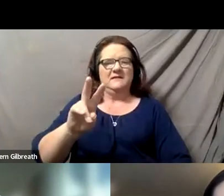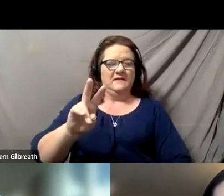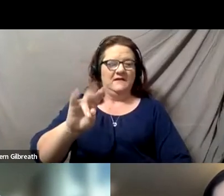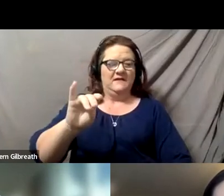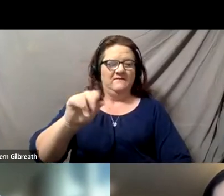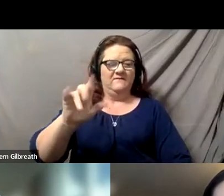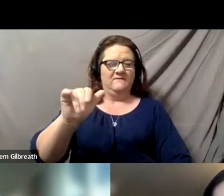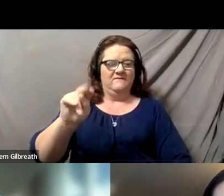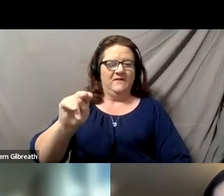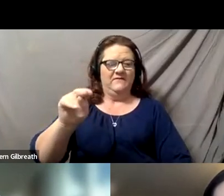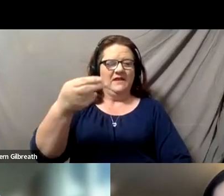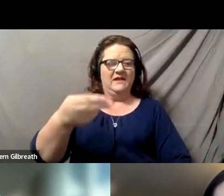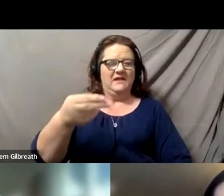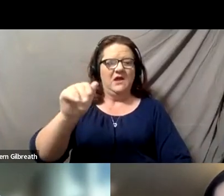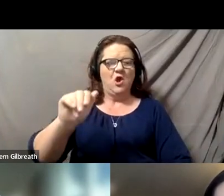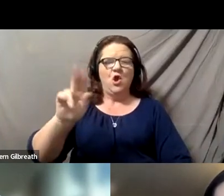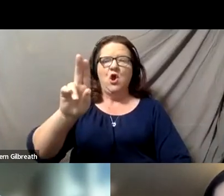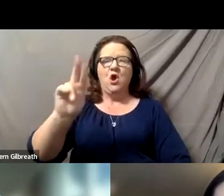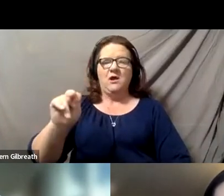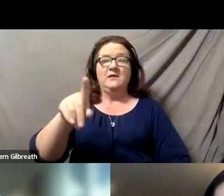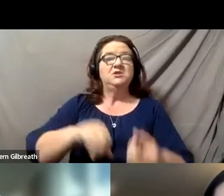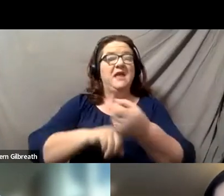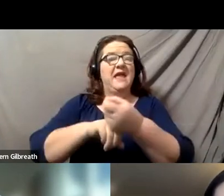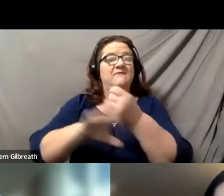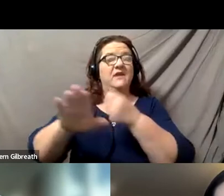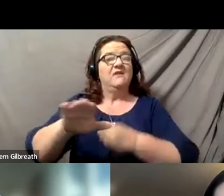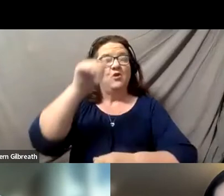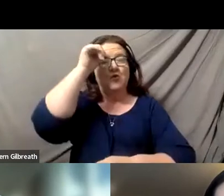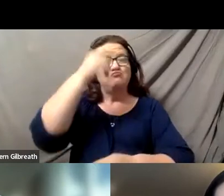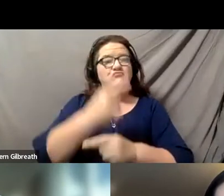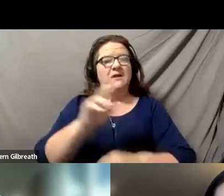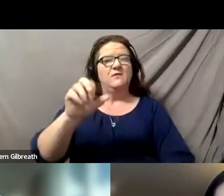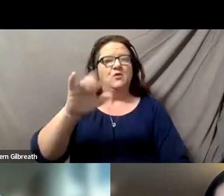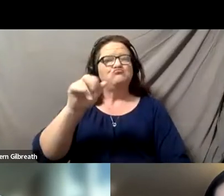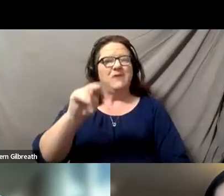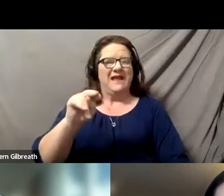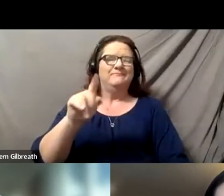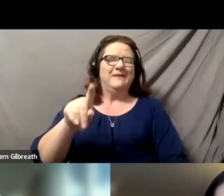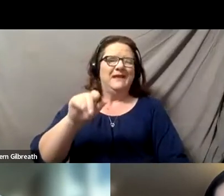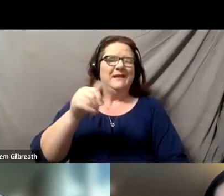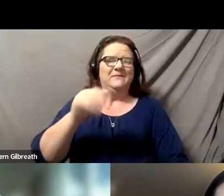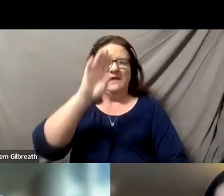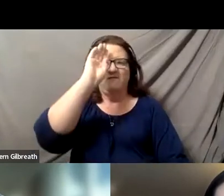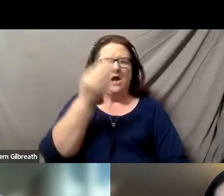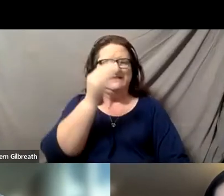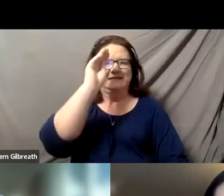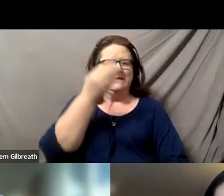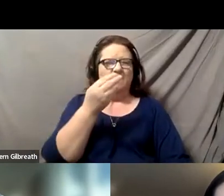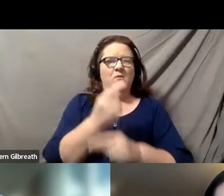Vivian's experiences advocating for her brother, Brian, who has autism, sparked her passion for inclusion, equity, and disability issues.